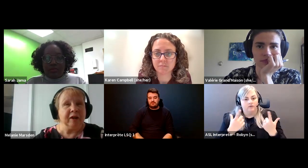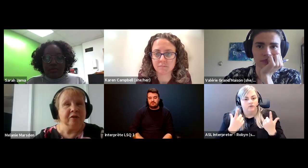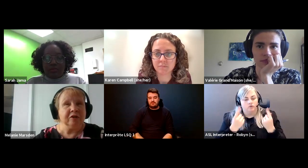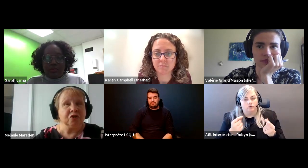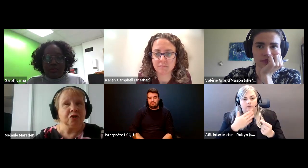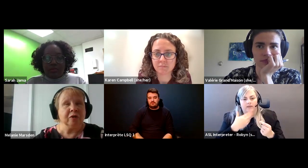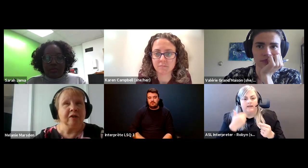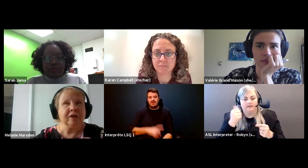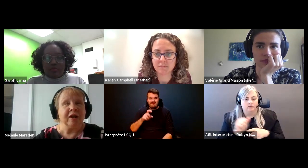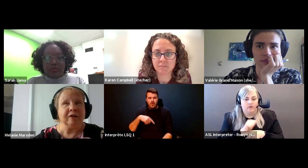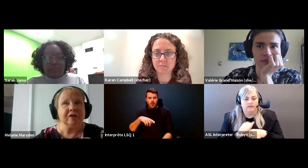Melanie Marsden: and ensuring that.